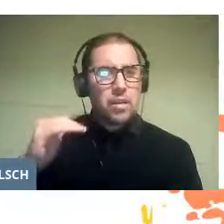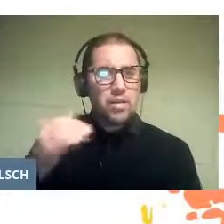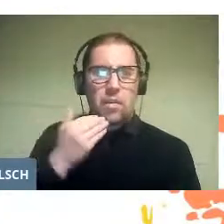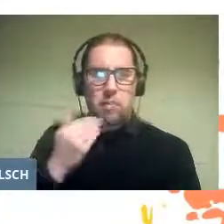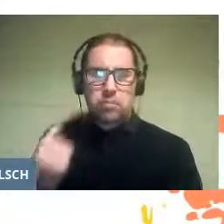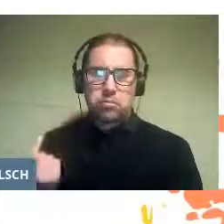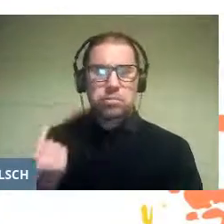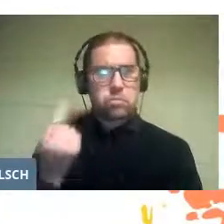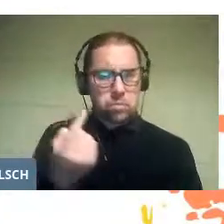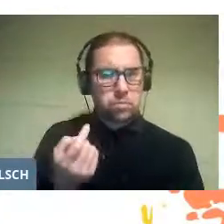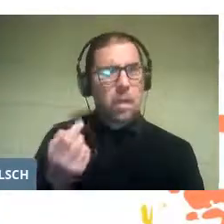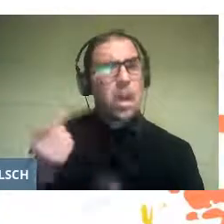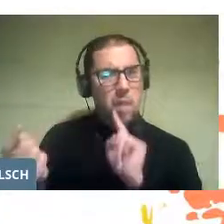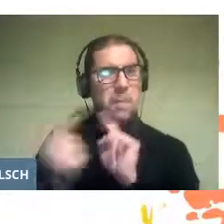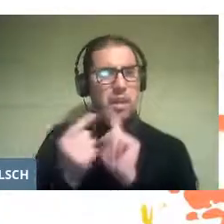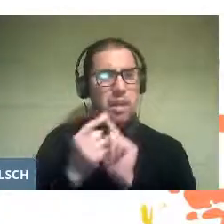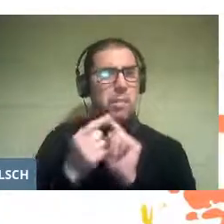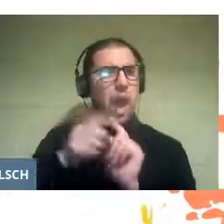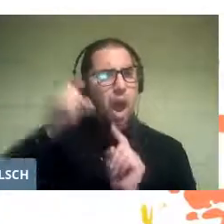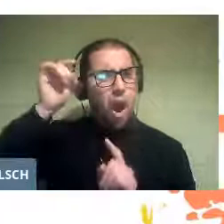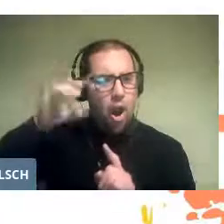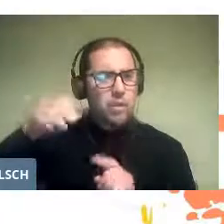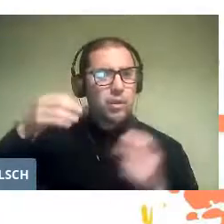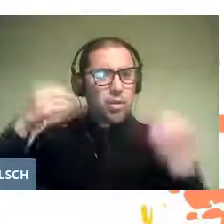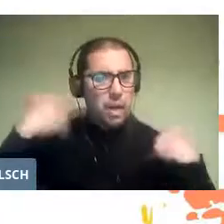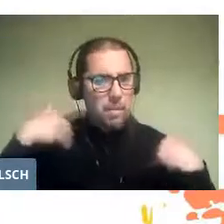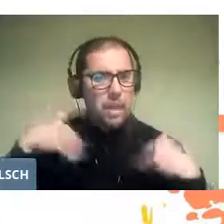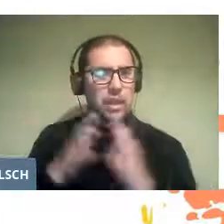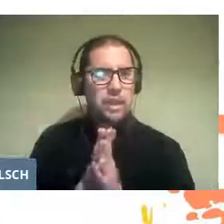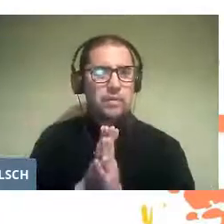through the knowledge and practice of this artistic form